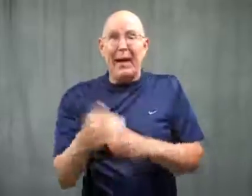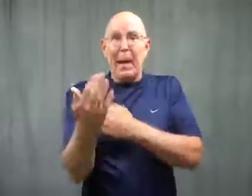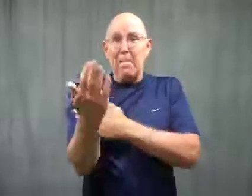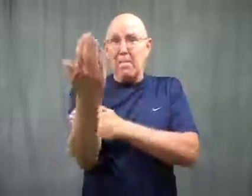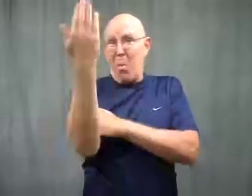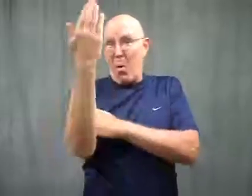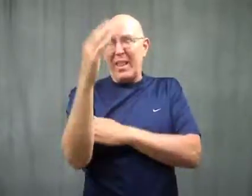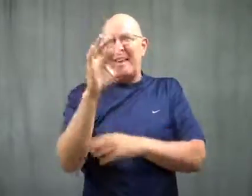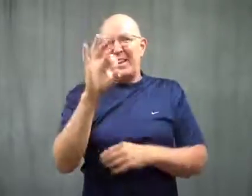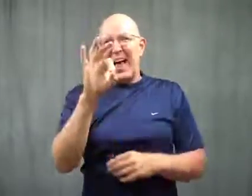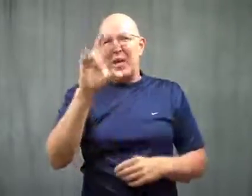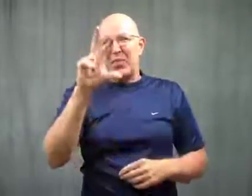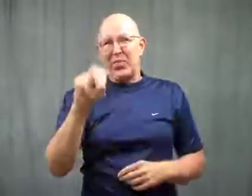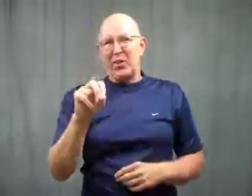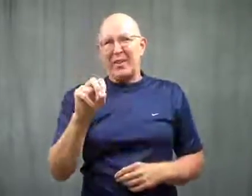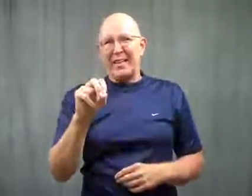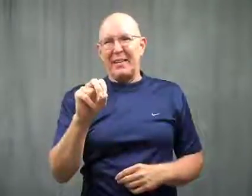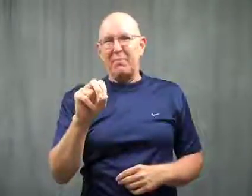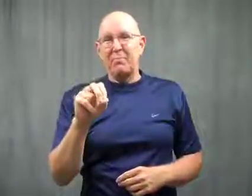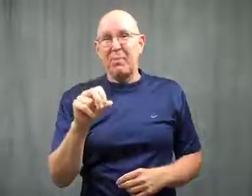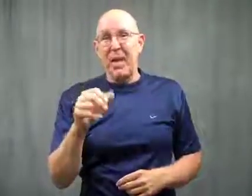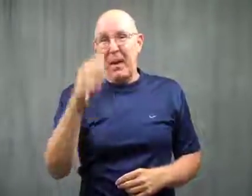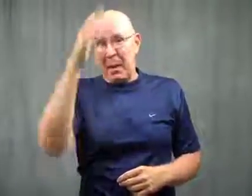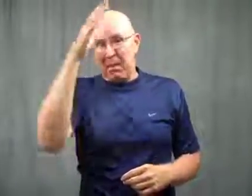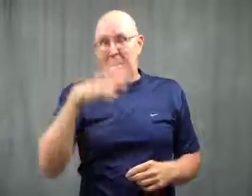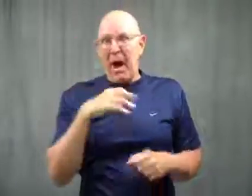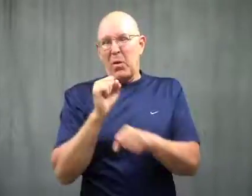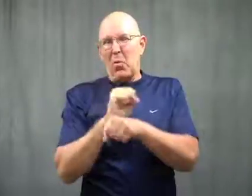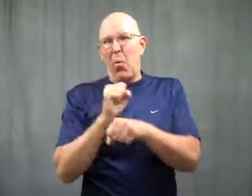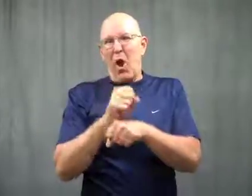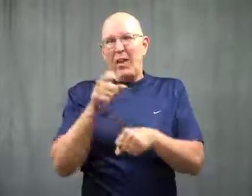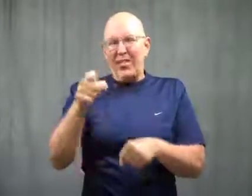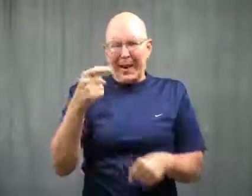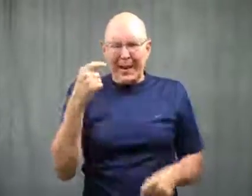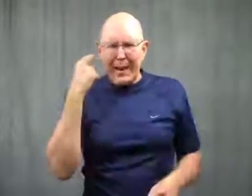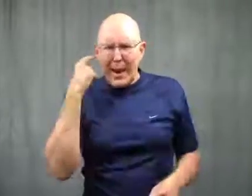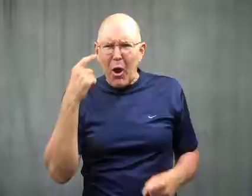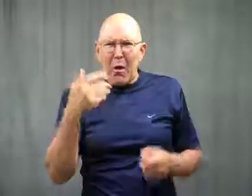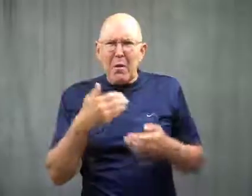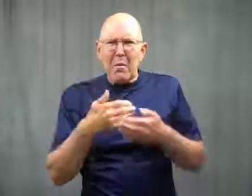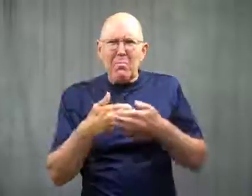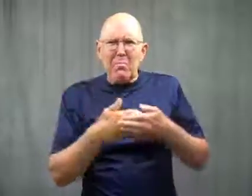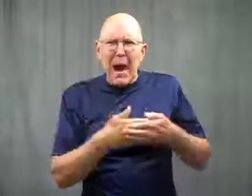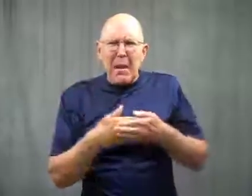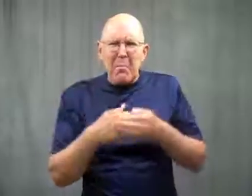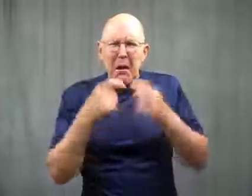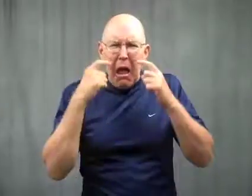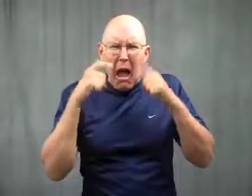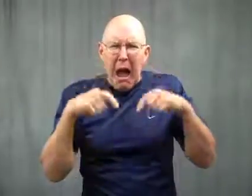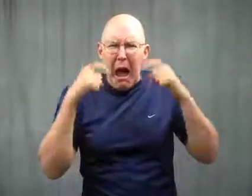A man working there heard the baby's cries at 9:30 in the morning.